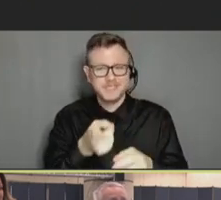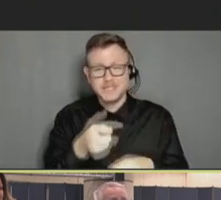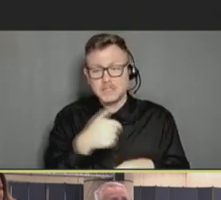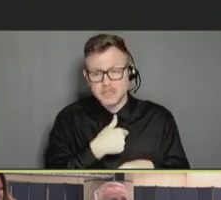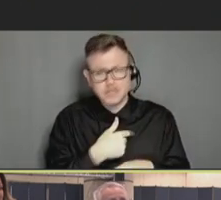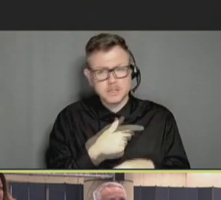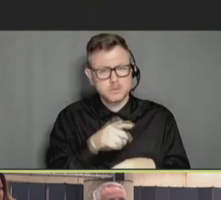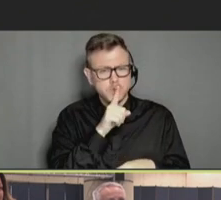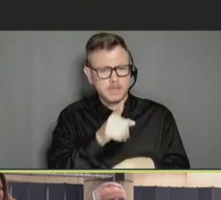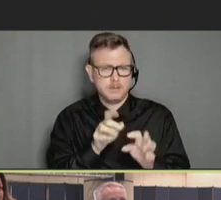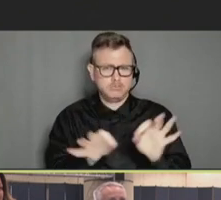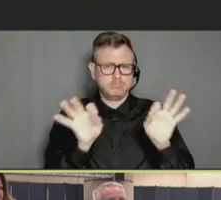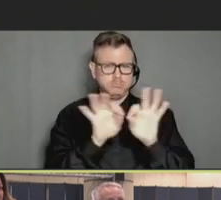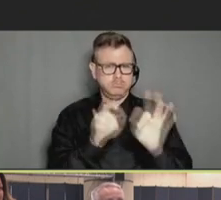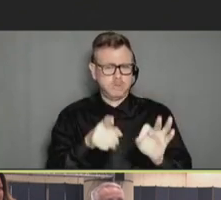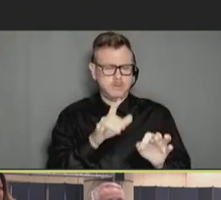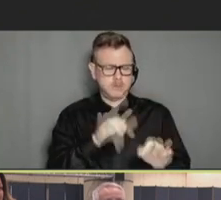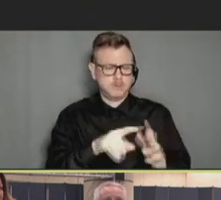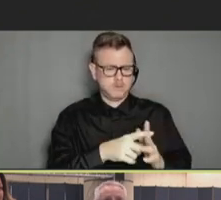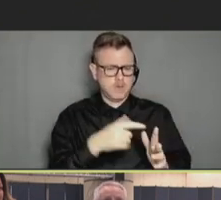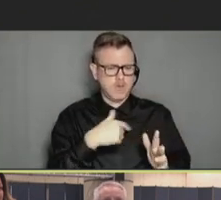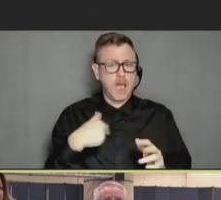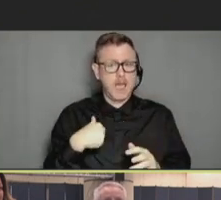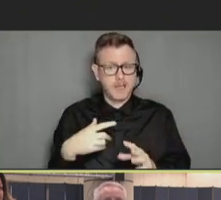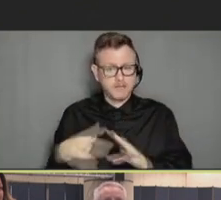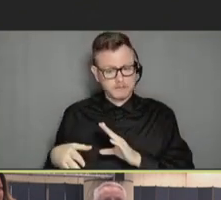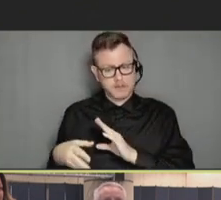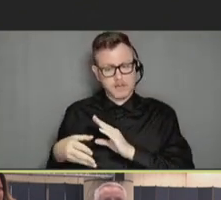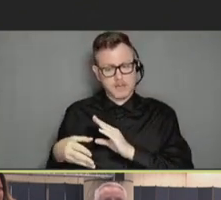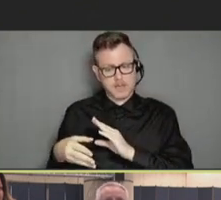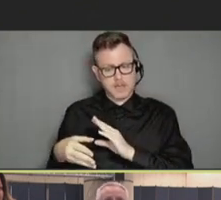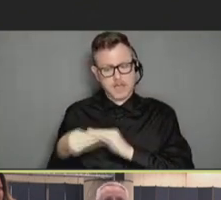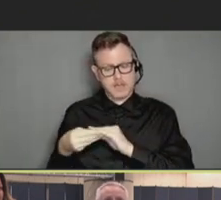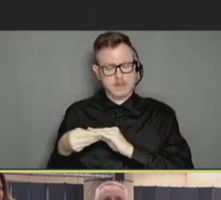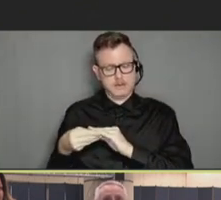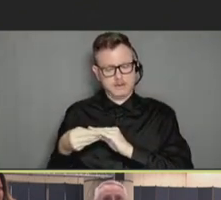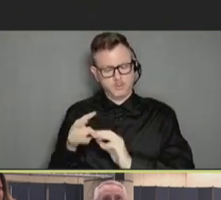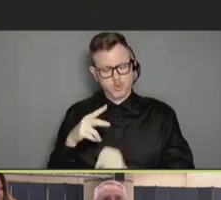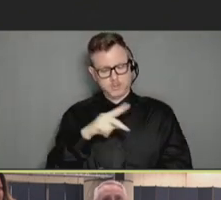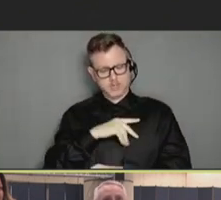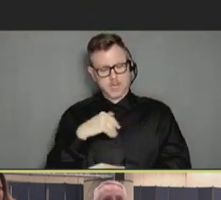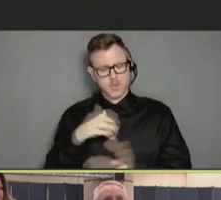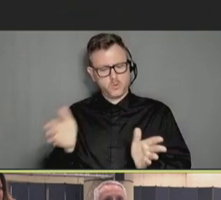The refinement that I've added personally is that I encourage people to use the active